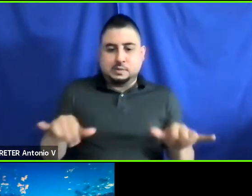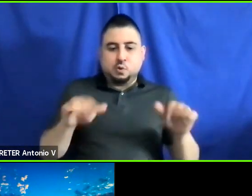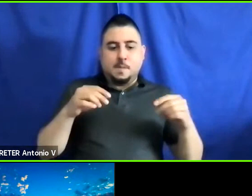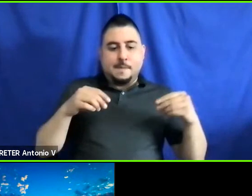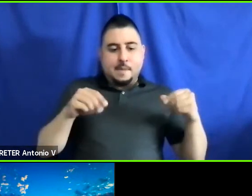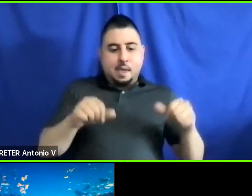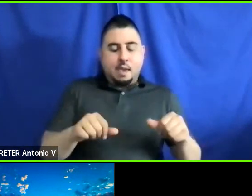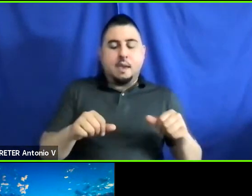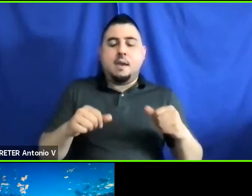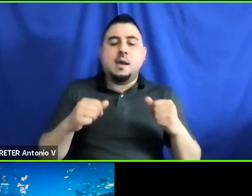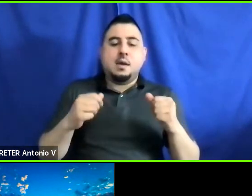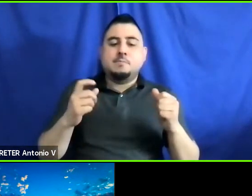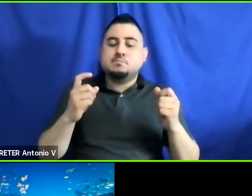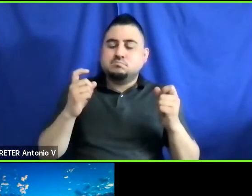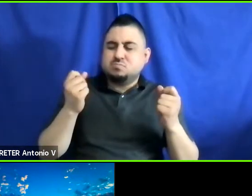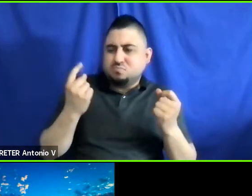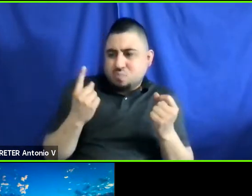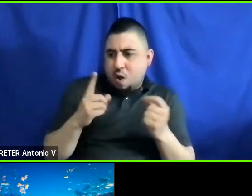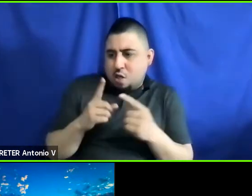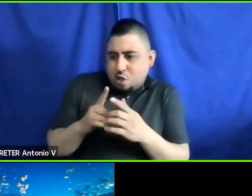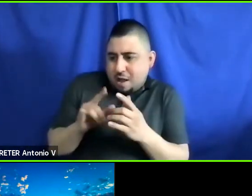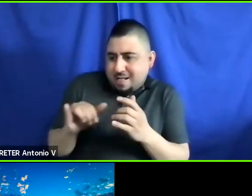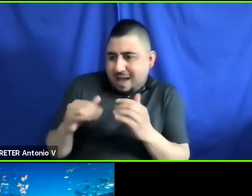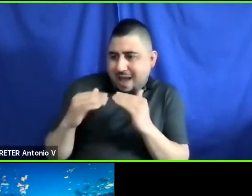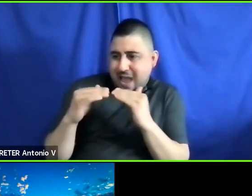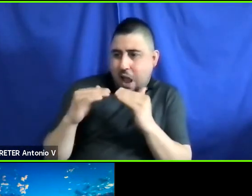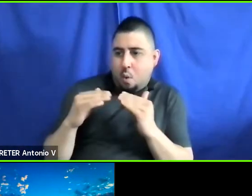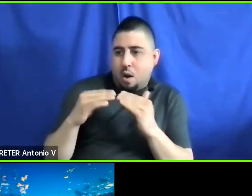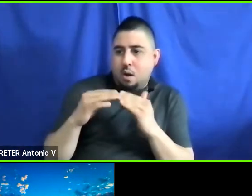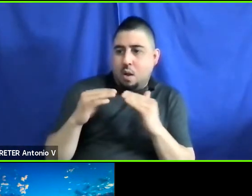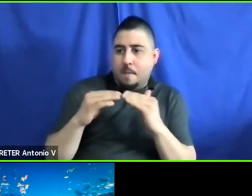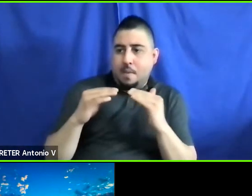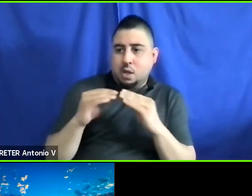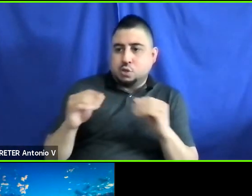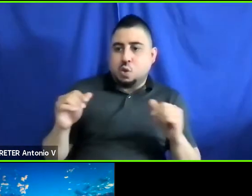that we provide equitable solutions to the payment system, right? So, not relying on